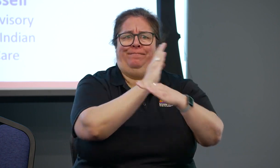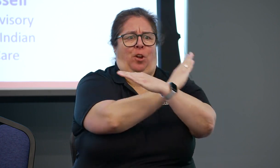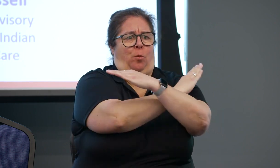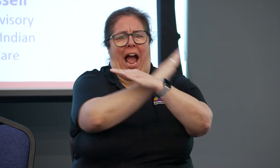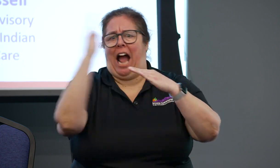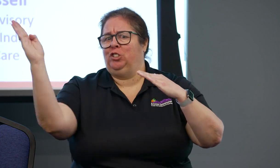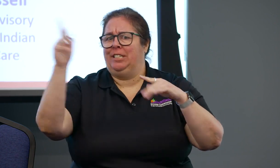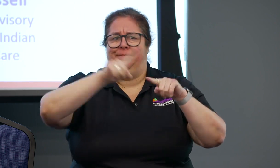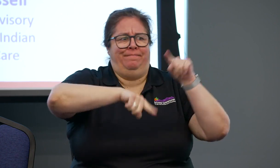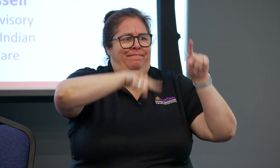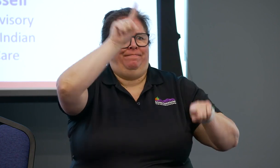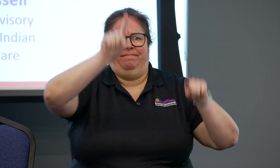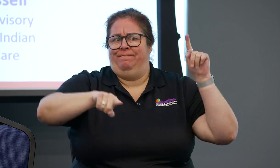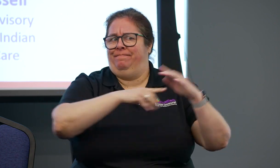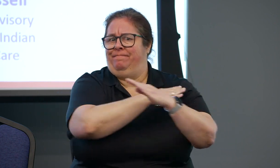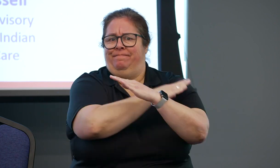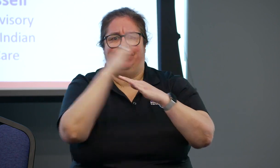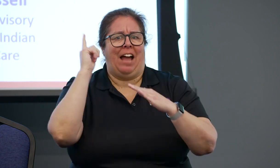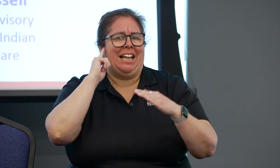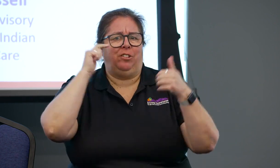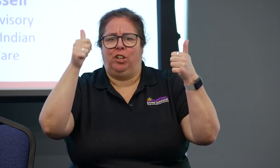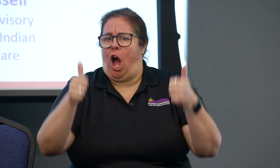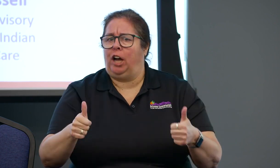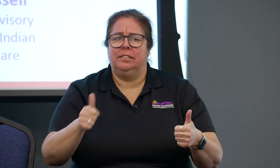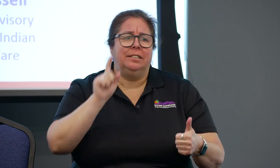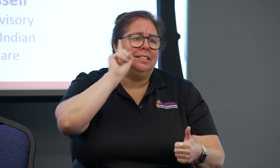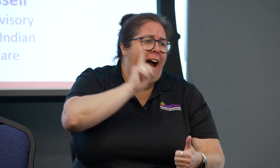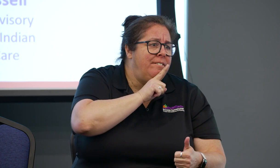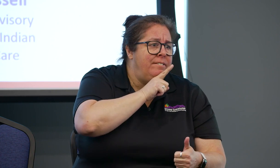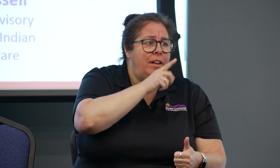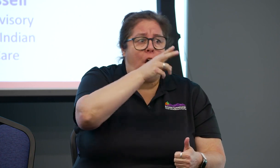There are over 1.1 million people with hearing loss in Arizona.